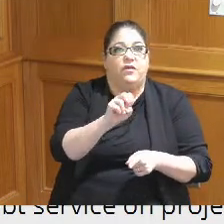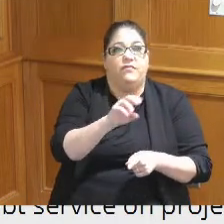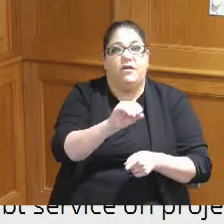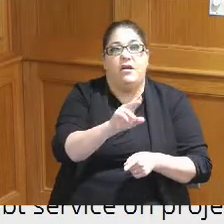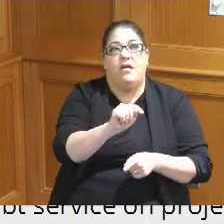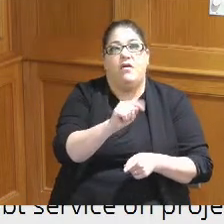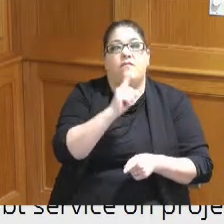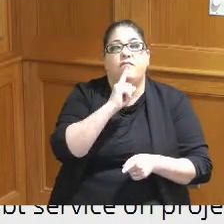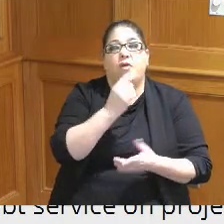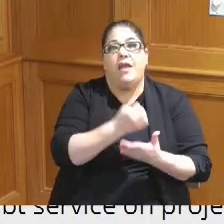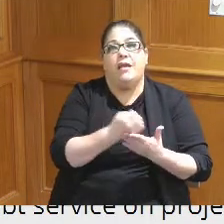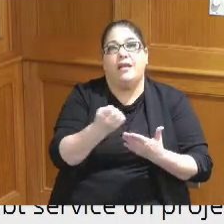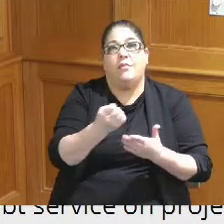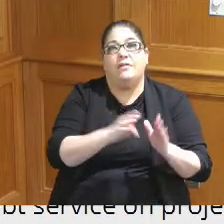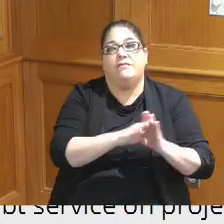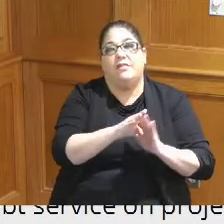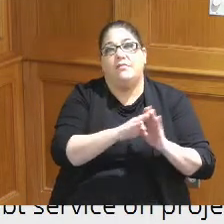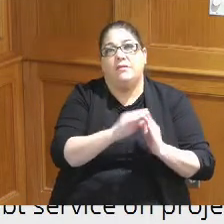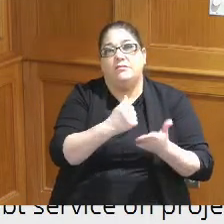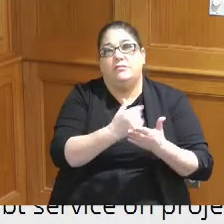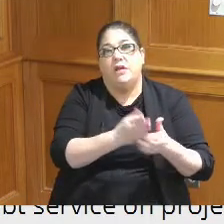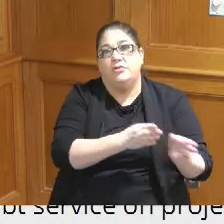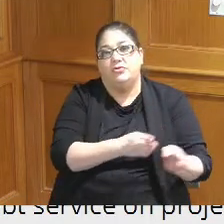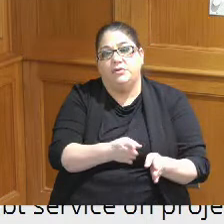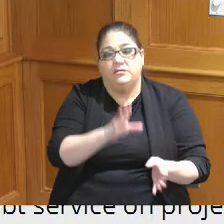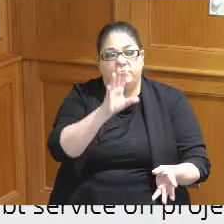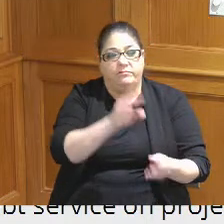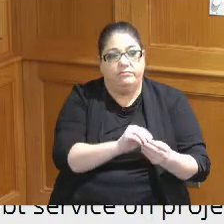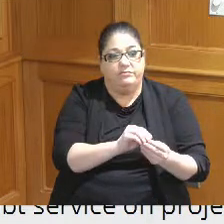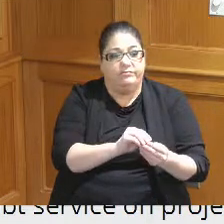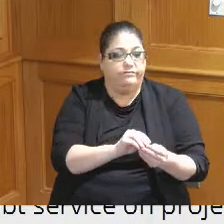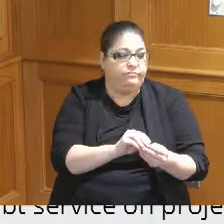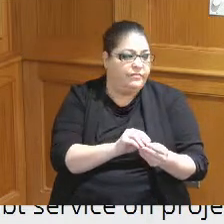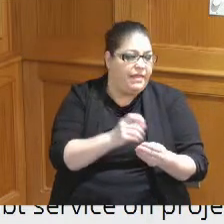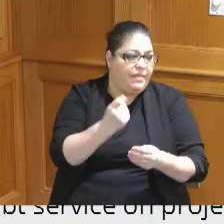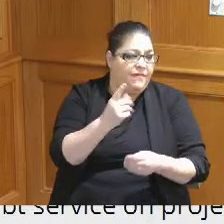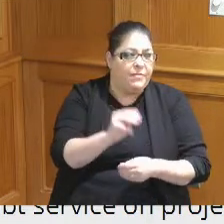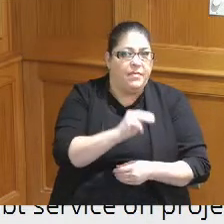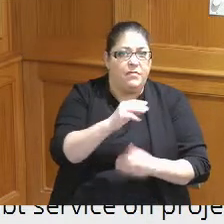our Economic Development budget which all told total somewhere in the 11 million dollar range